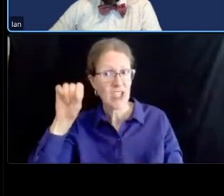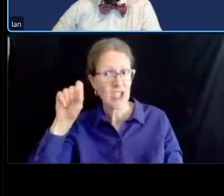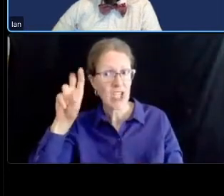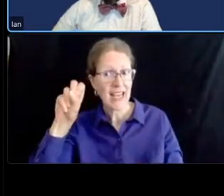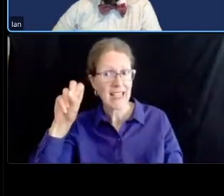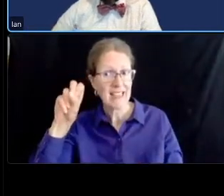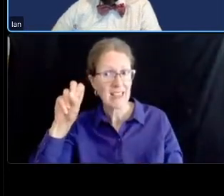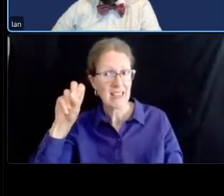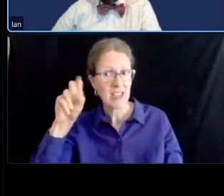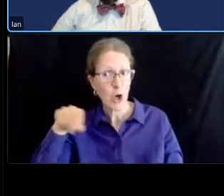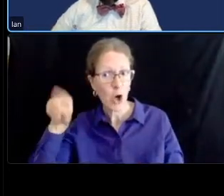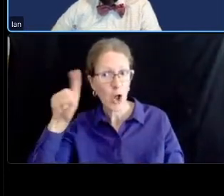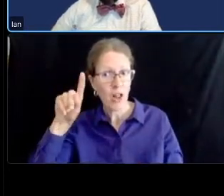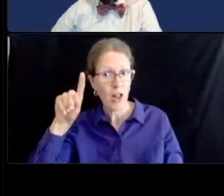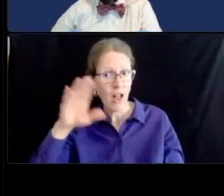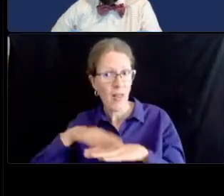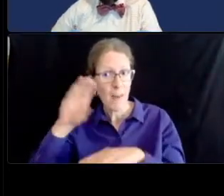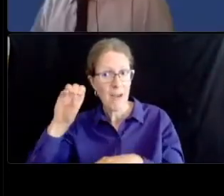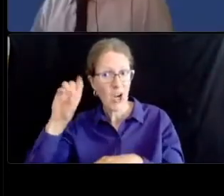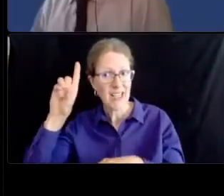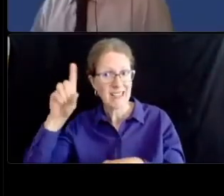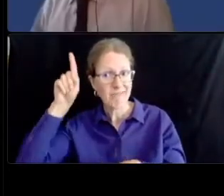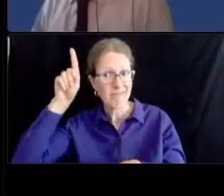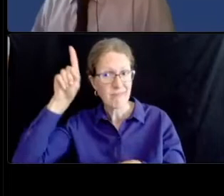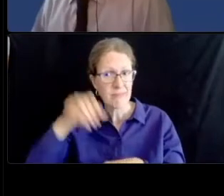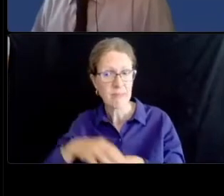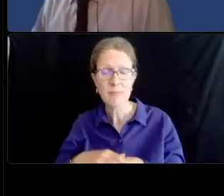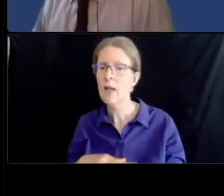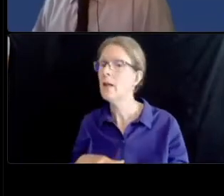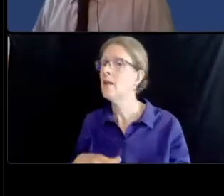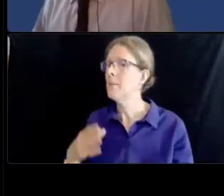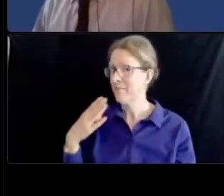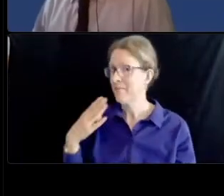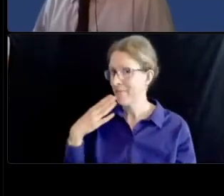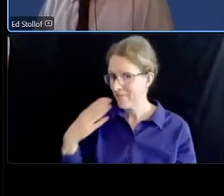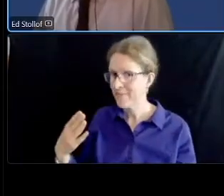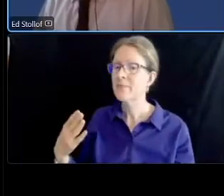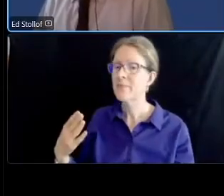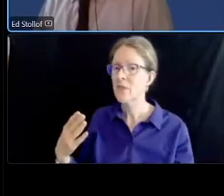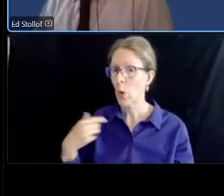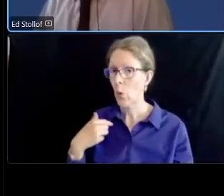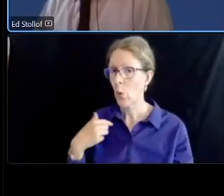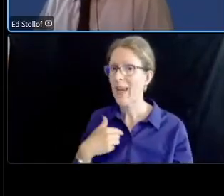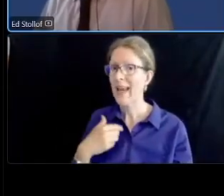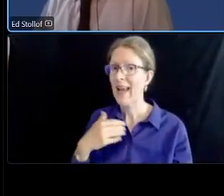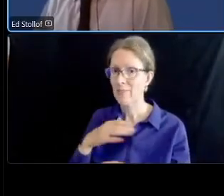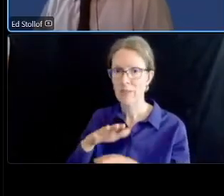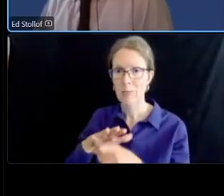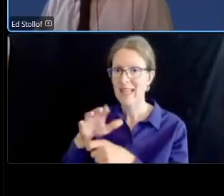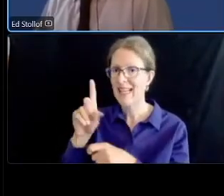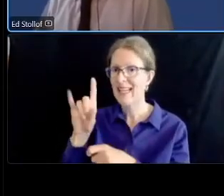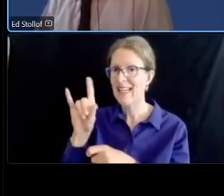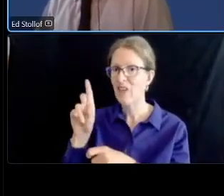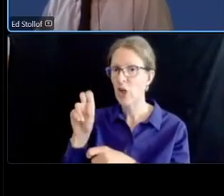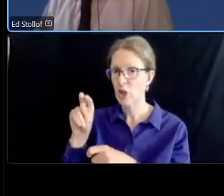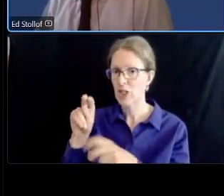thank you shauna we did a complete diversion analysis uh in the first phase of the project that